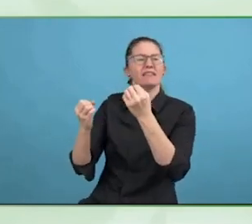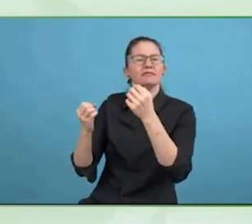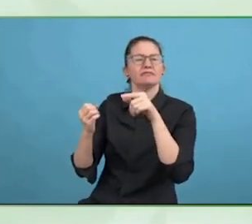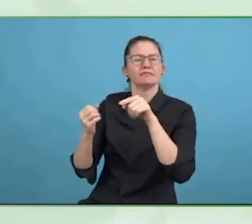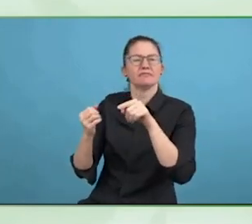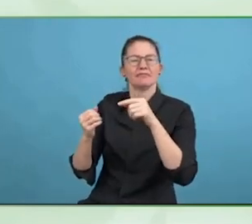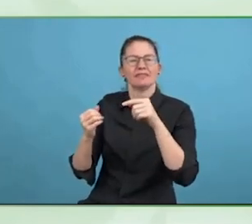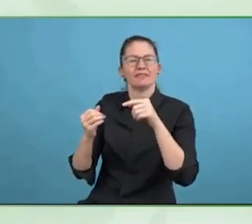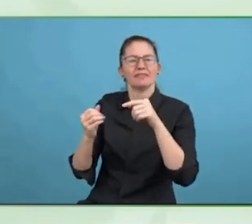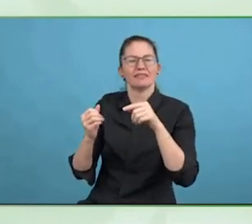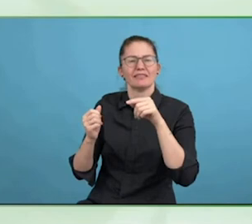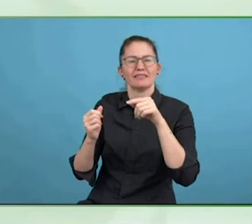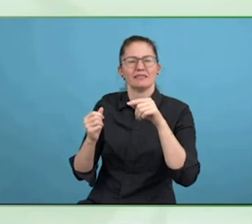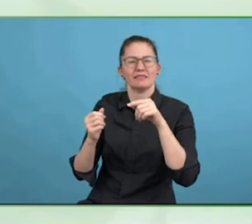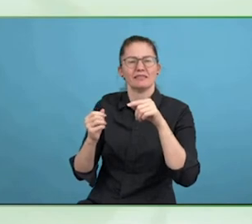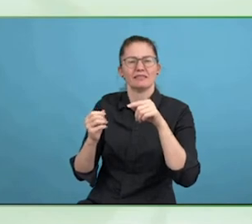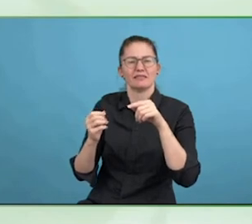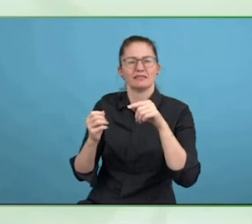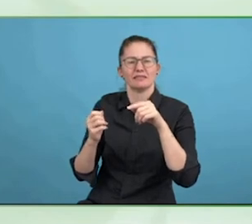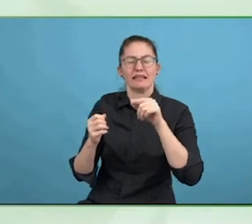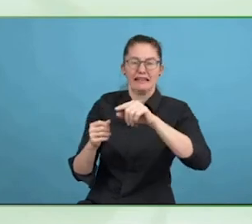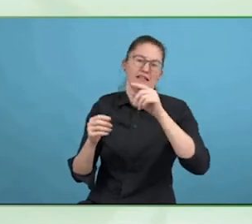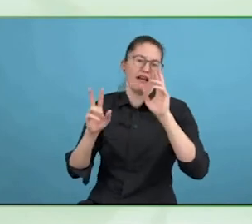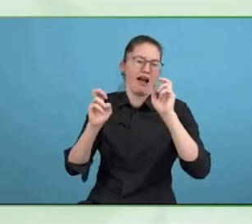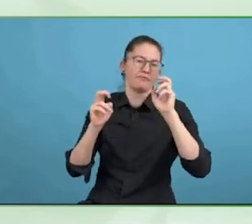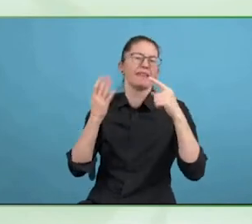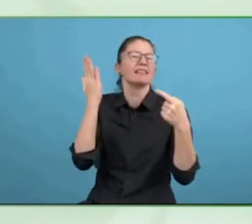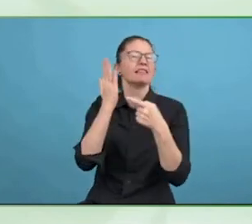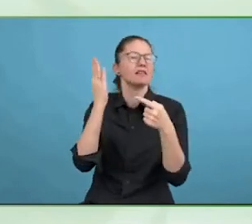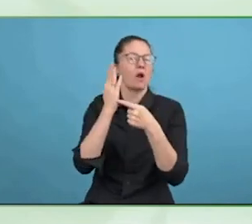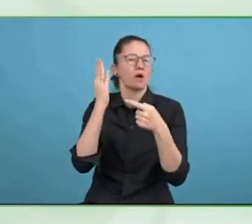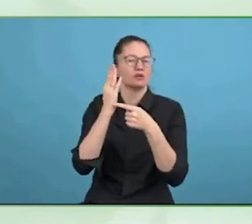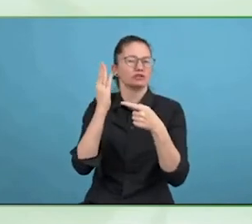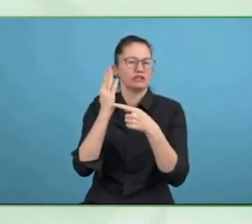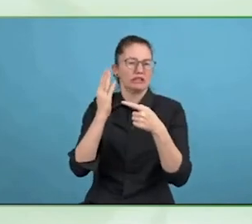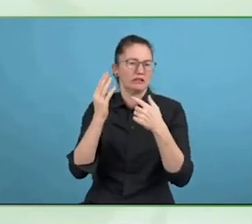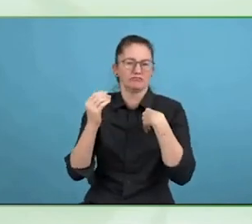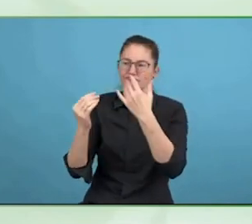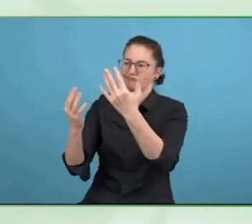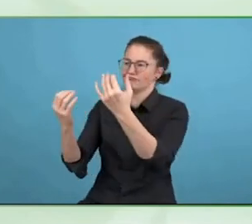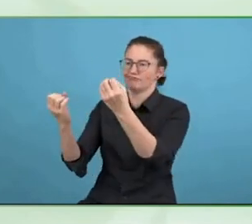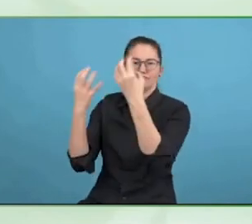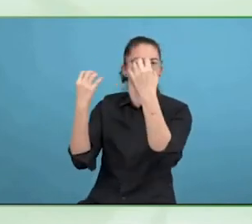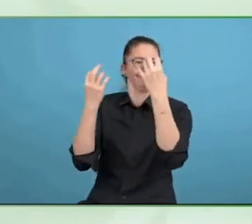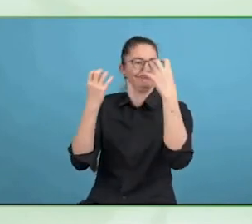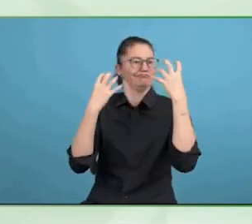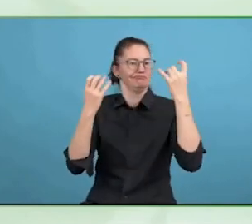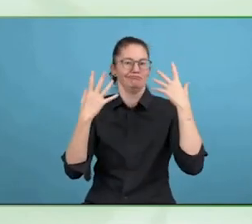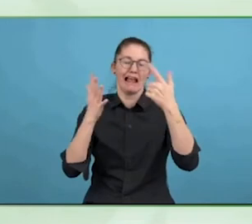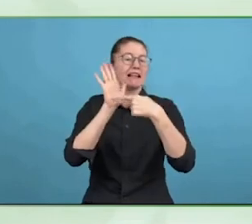thought, oh my gosh, ChatGPT, Artificial Intelligence will take over the world.